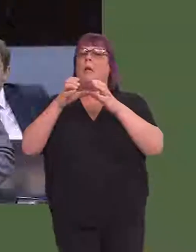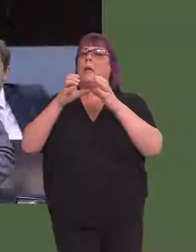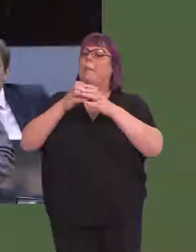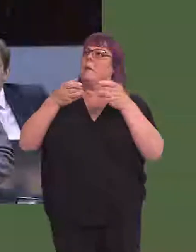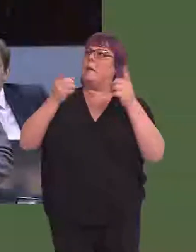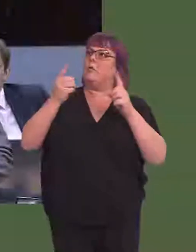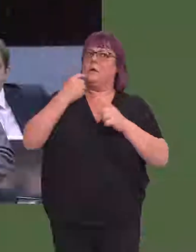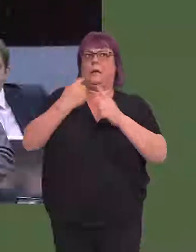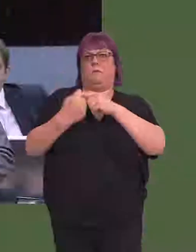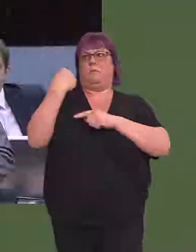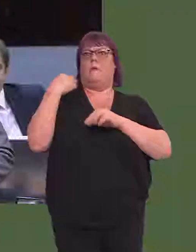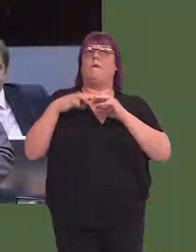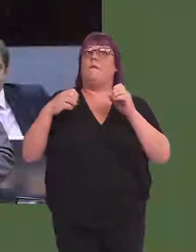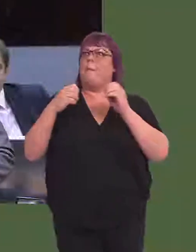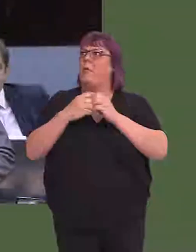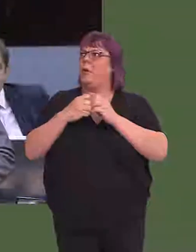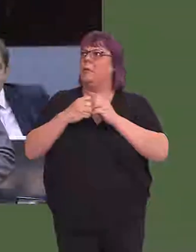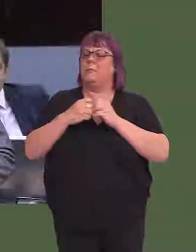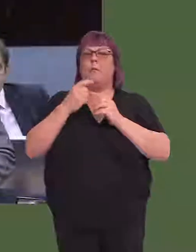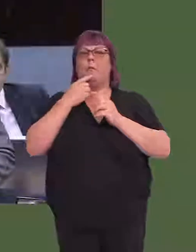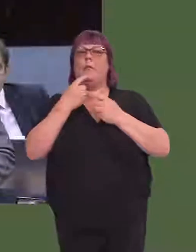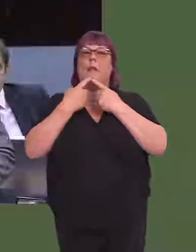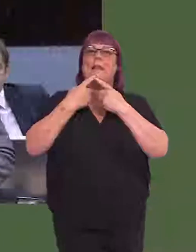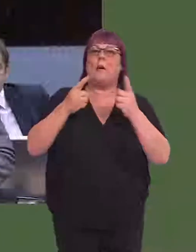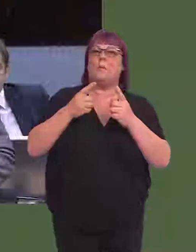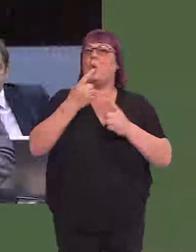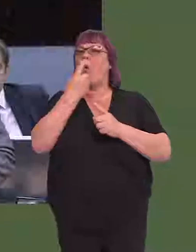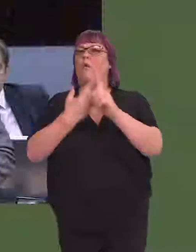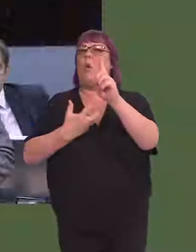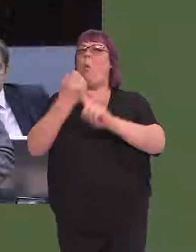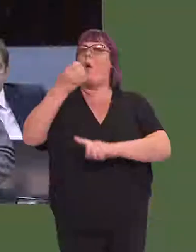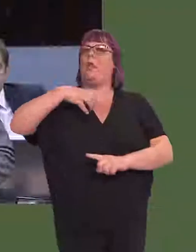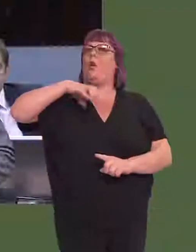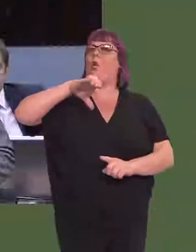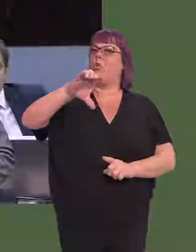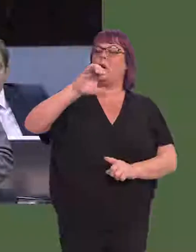The Cabinet Secretary in February indicated that the announcement as to the winner of